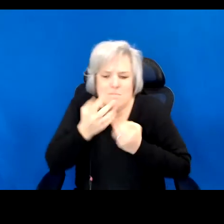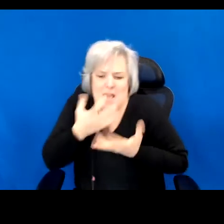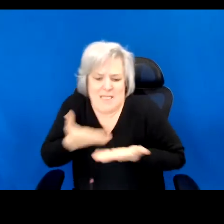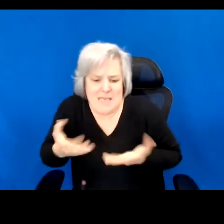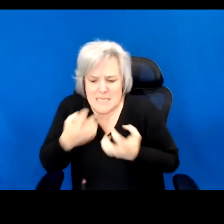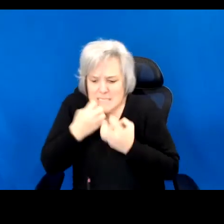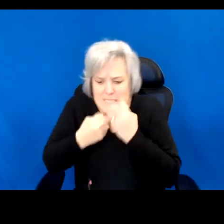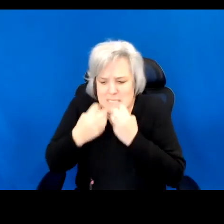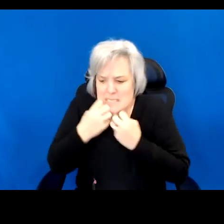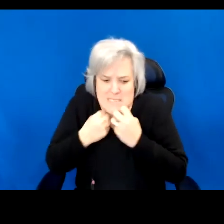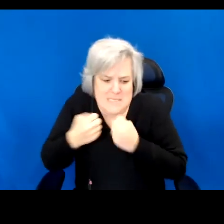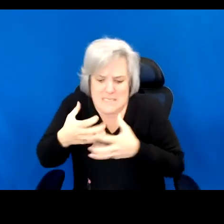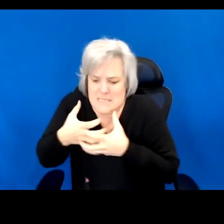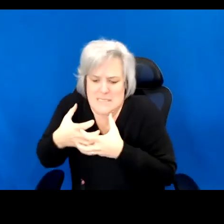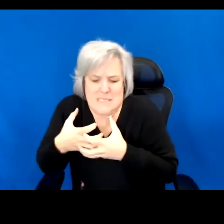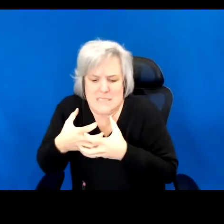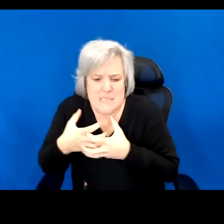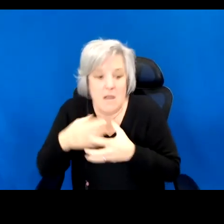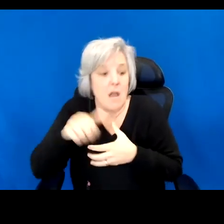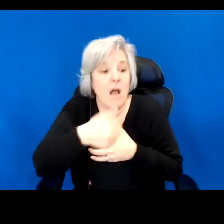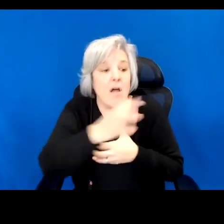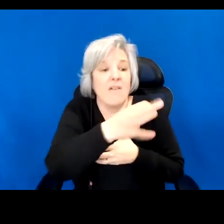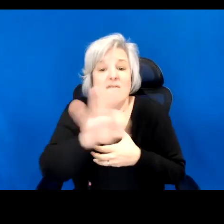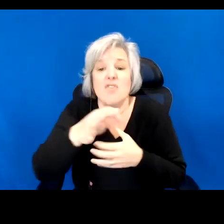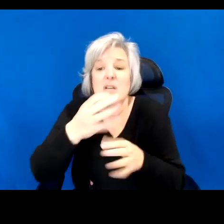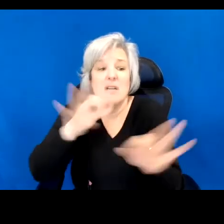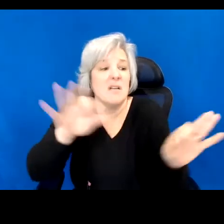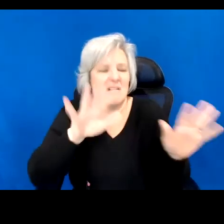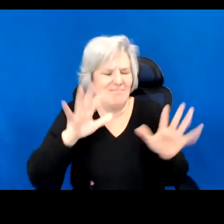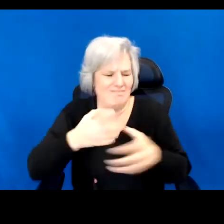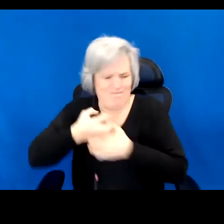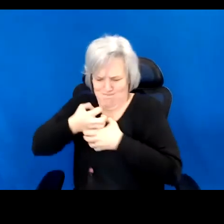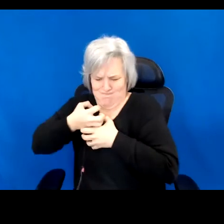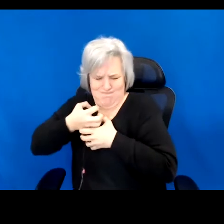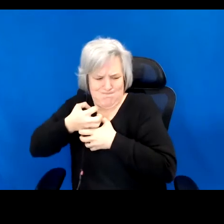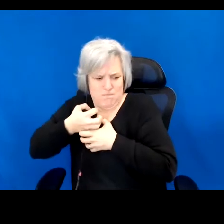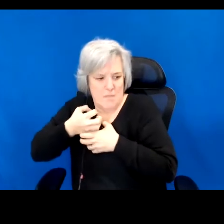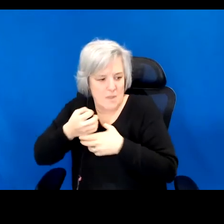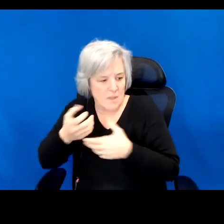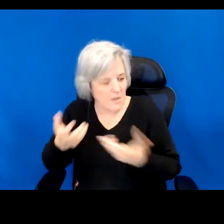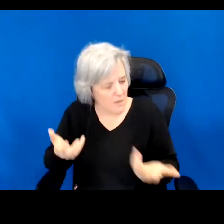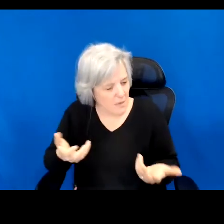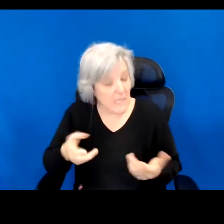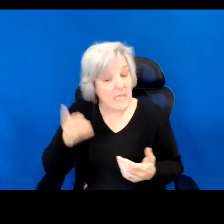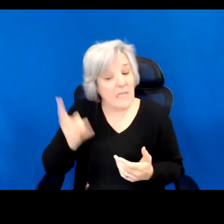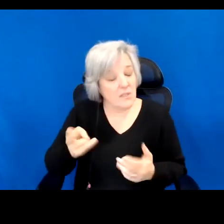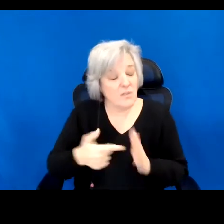of individual freedom that they held so dear. History has shown us that few of us who benefit